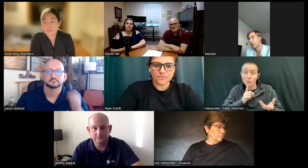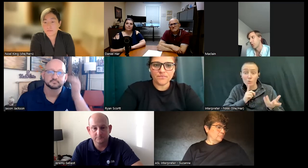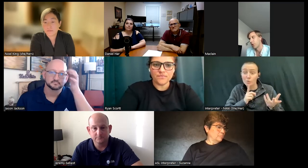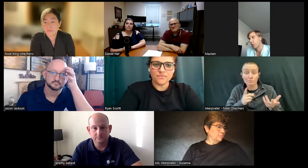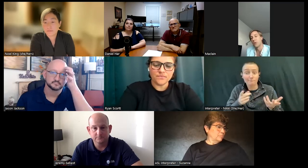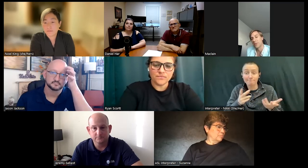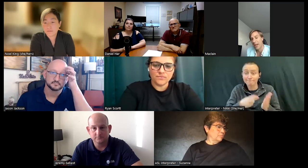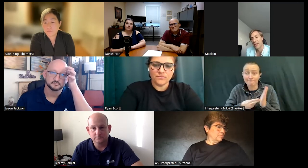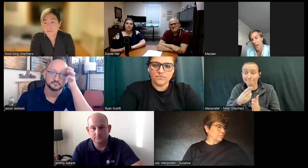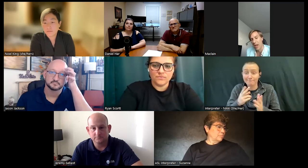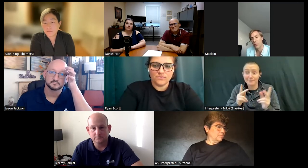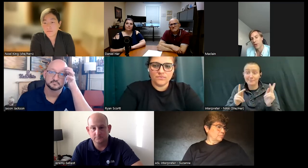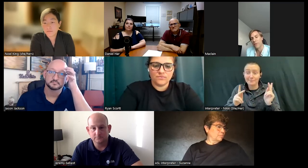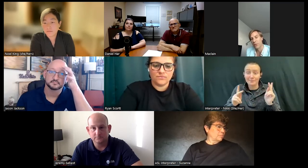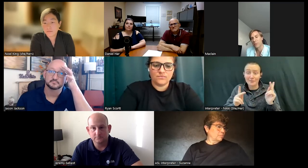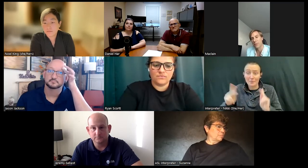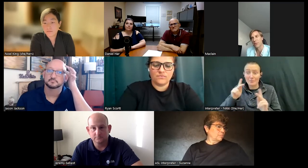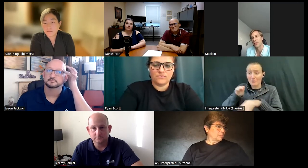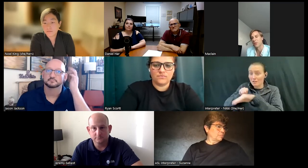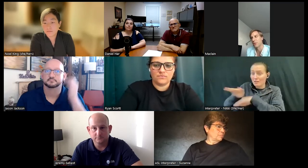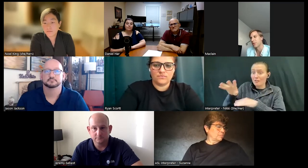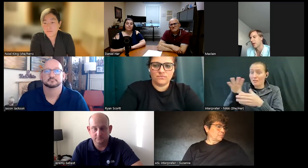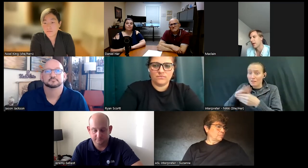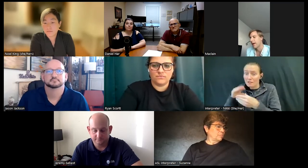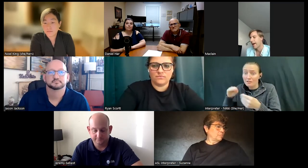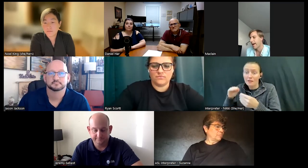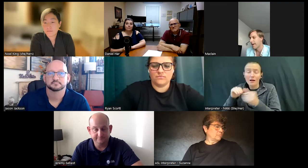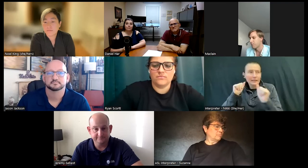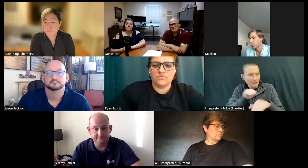your what you say can really influence people's decisions